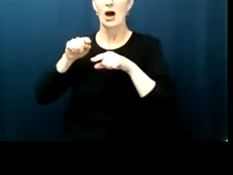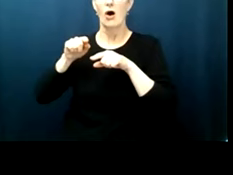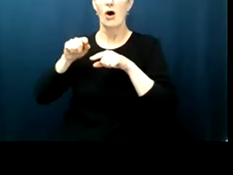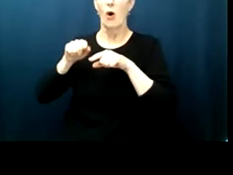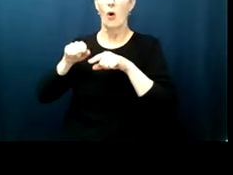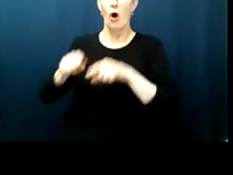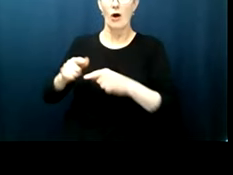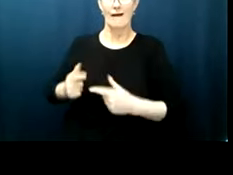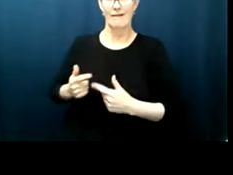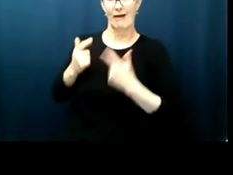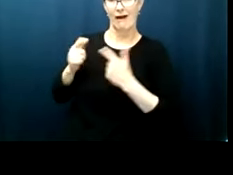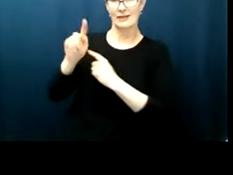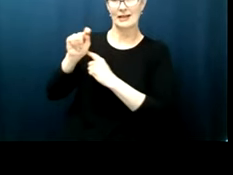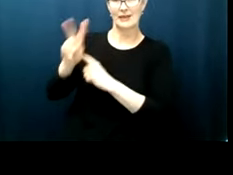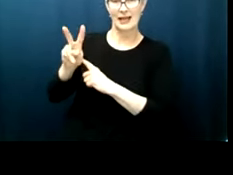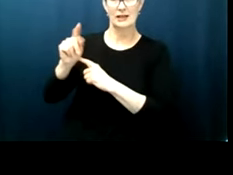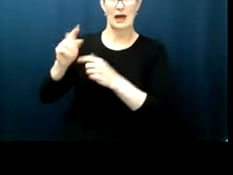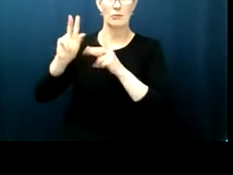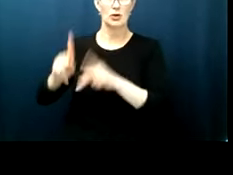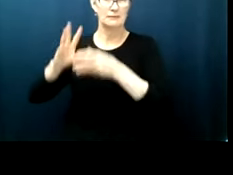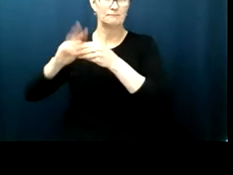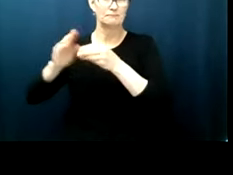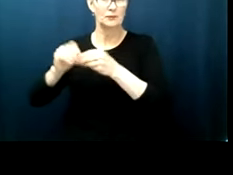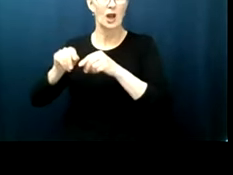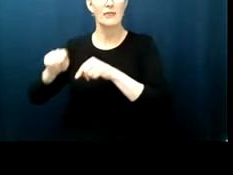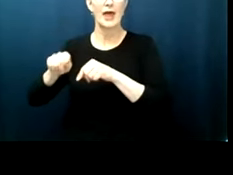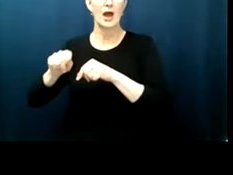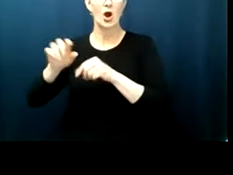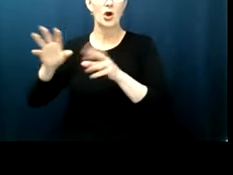lbj's chagrin um on the convention floor about the beatings and imprisonments that